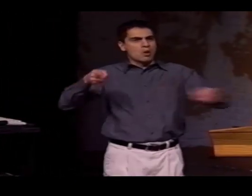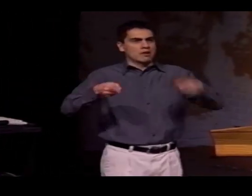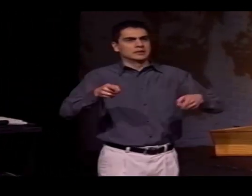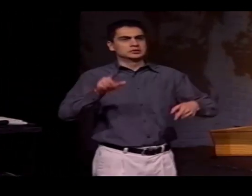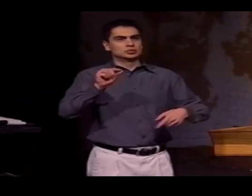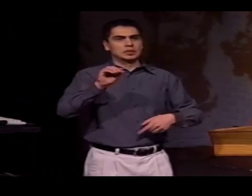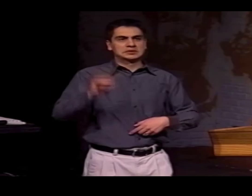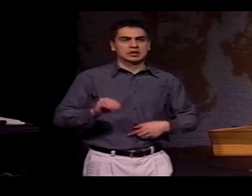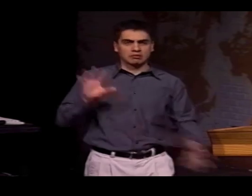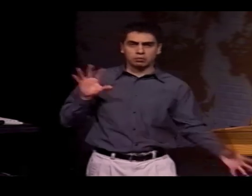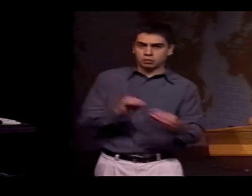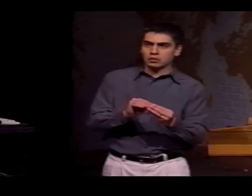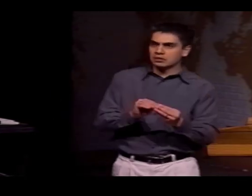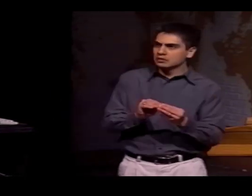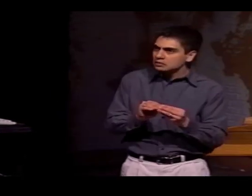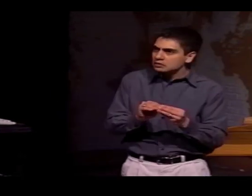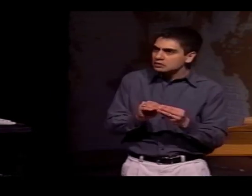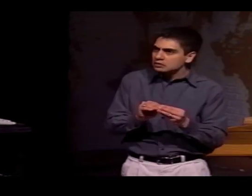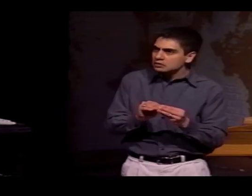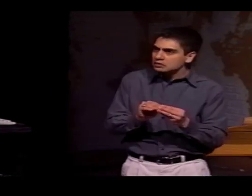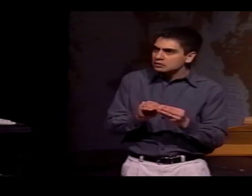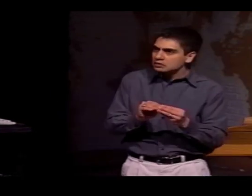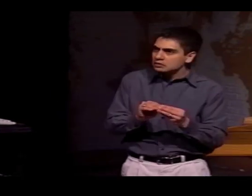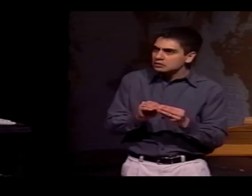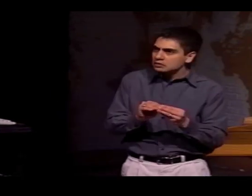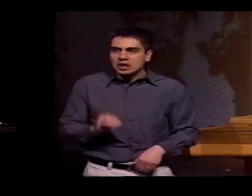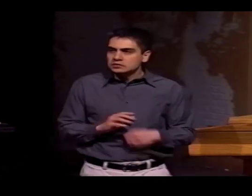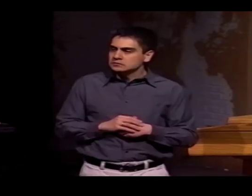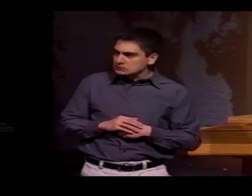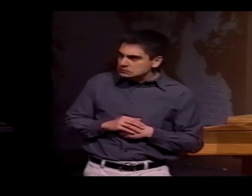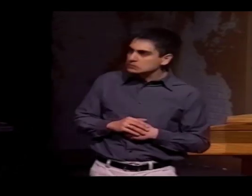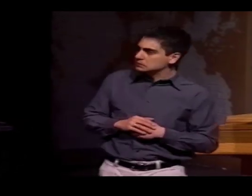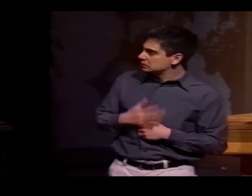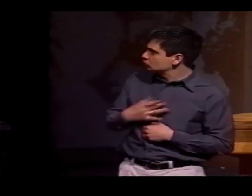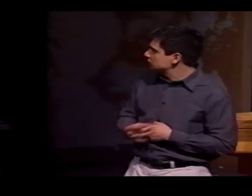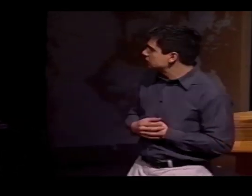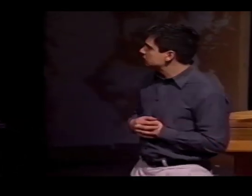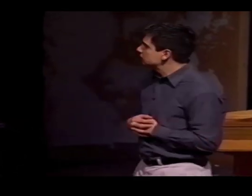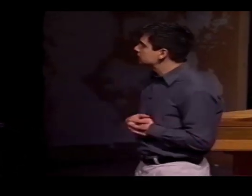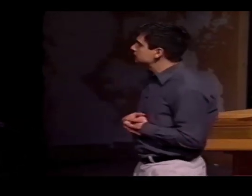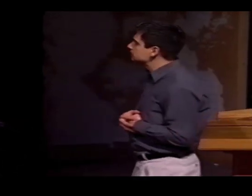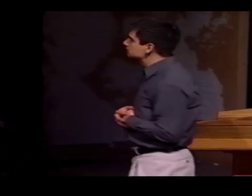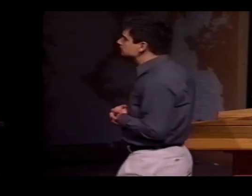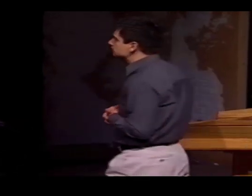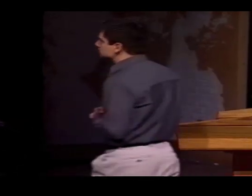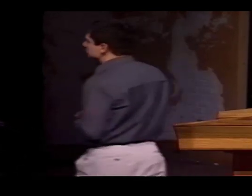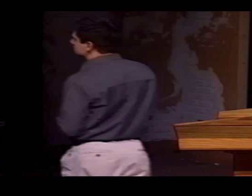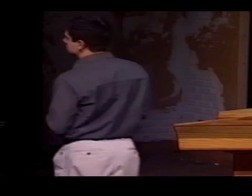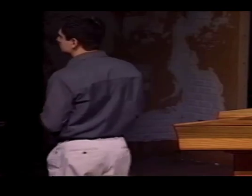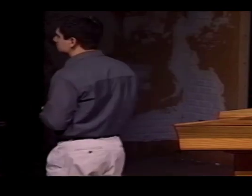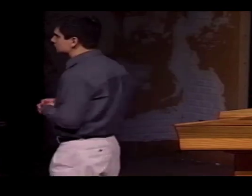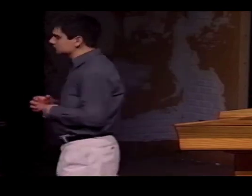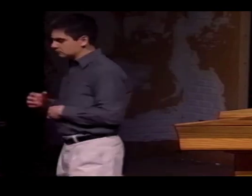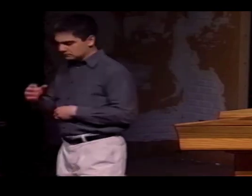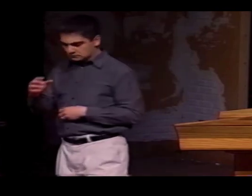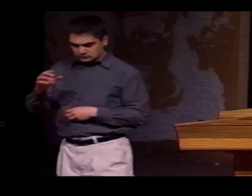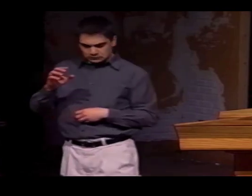THE POINTING CATEGORY WAS 20%, SO IF YOU ADD ALL THOSE UP, IT EQUALS ABOUT 50%.